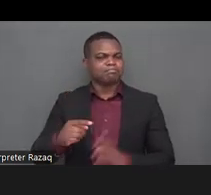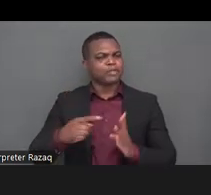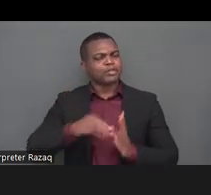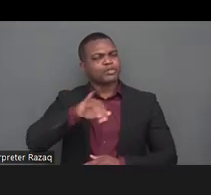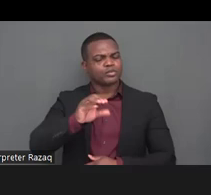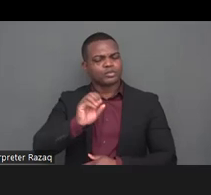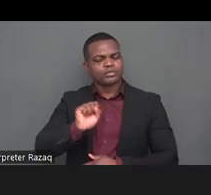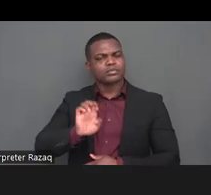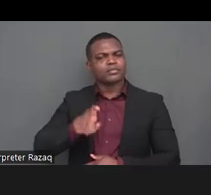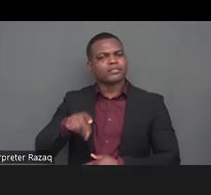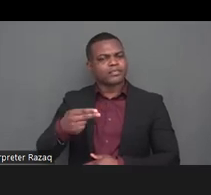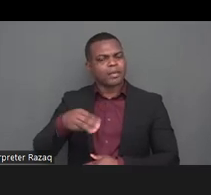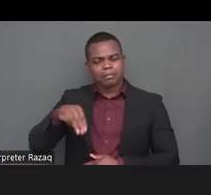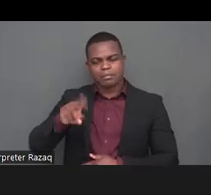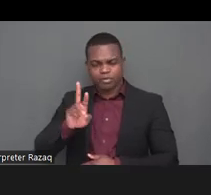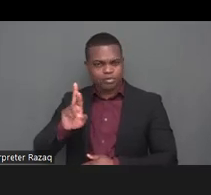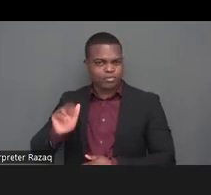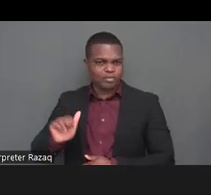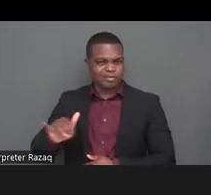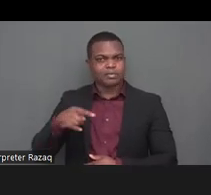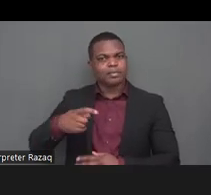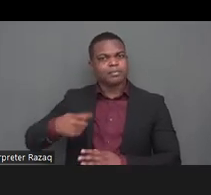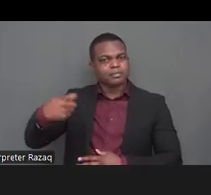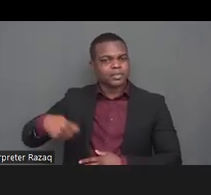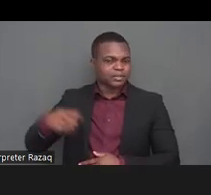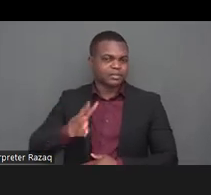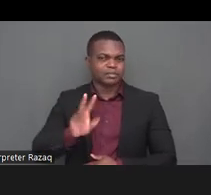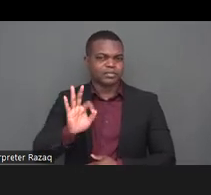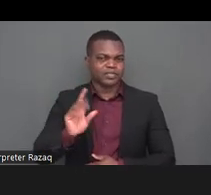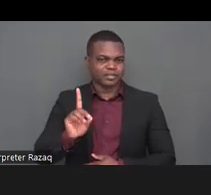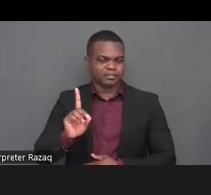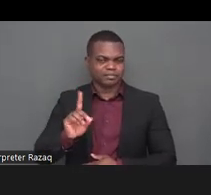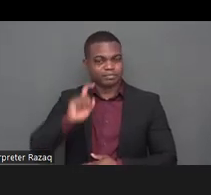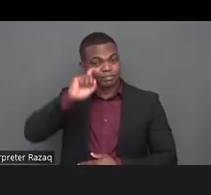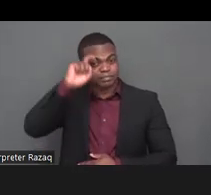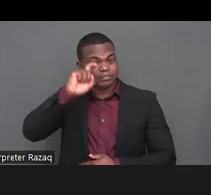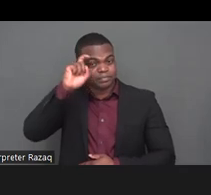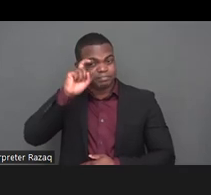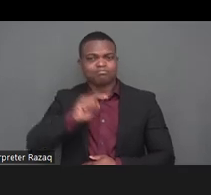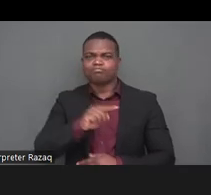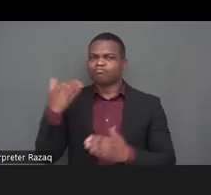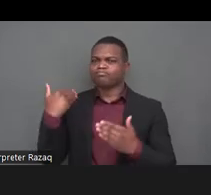governments ngus and disability communities in over 50 different countries in his two decades of